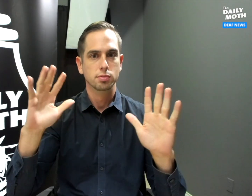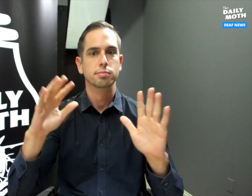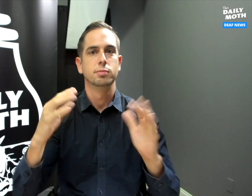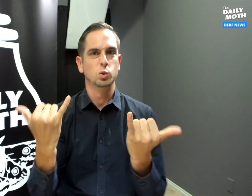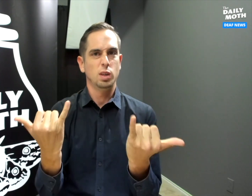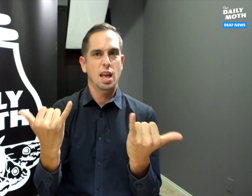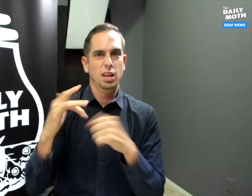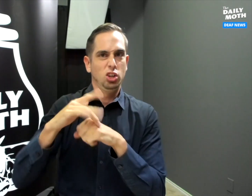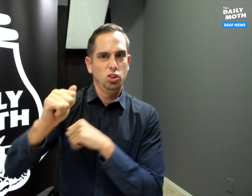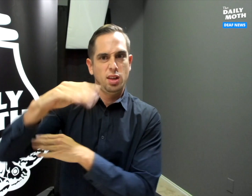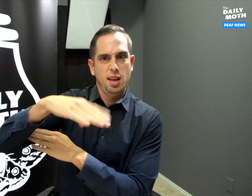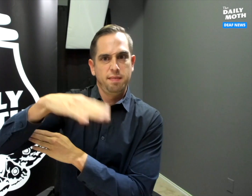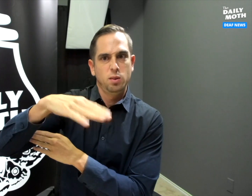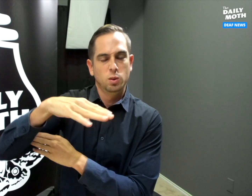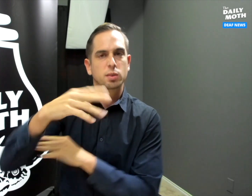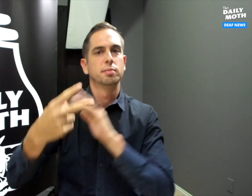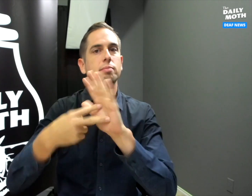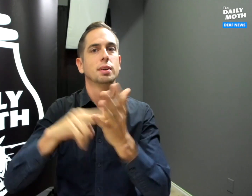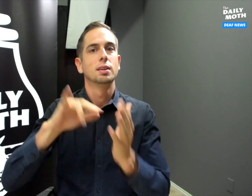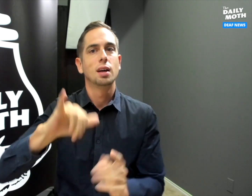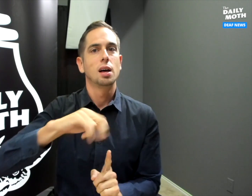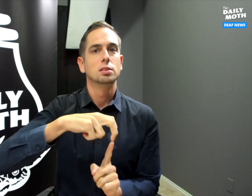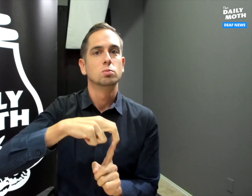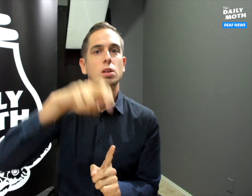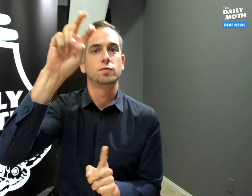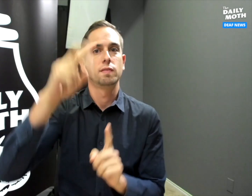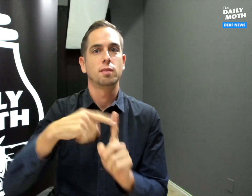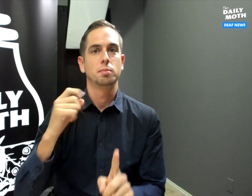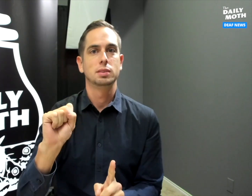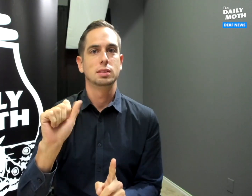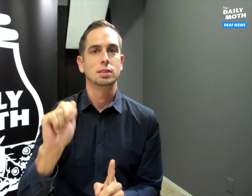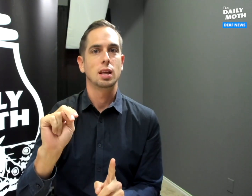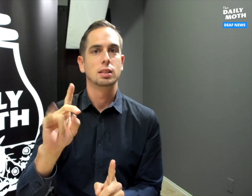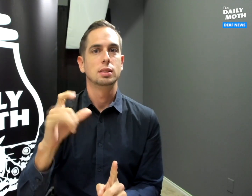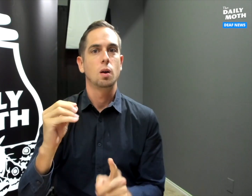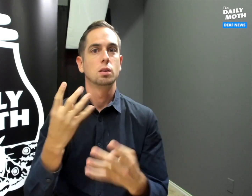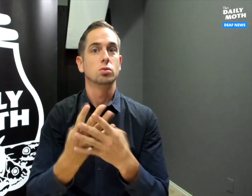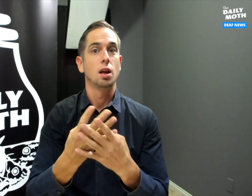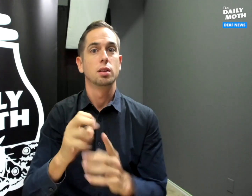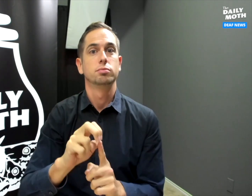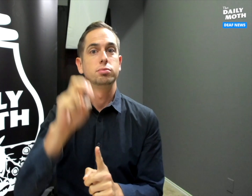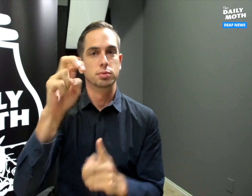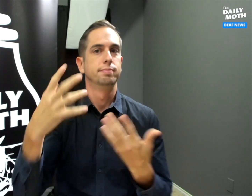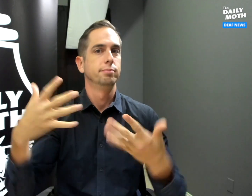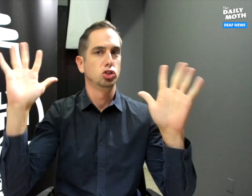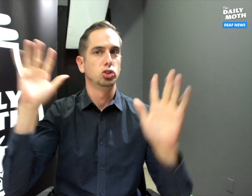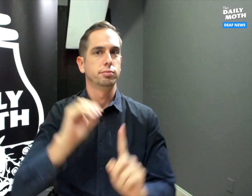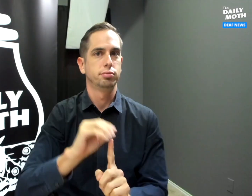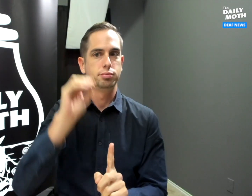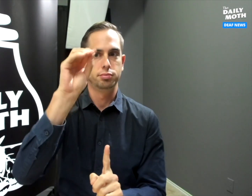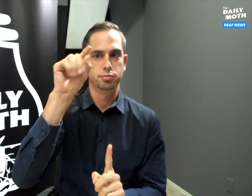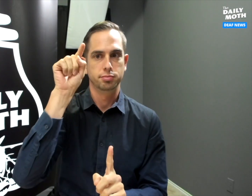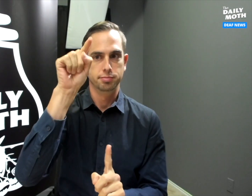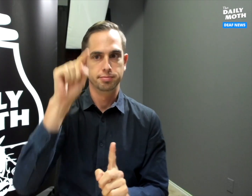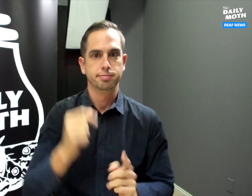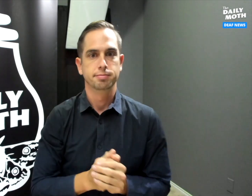today in the early afternoon. The transfer from San Diego jail has been completed.